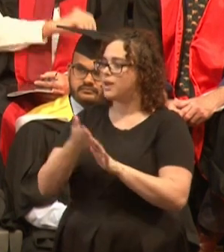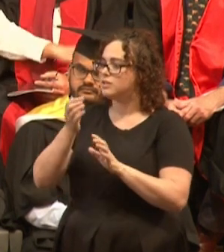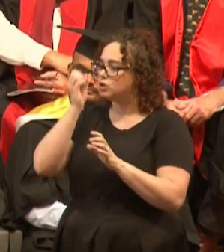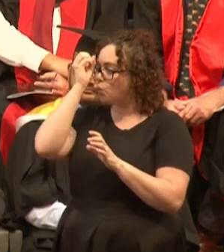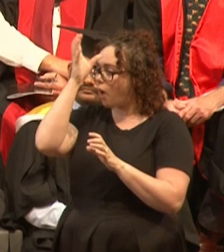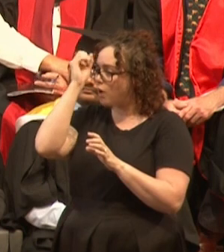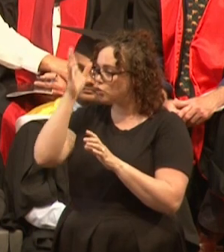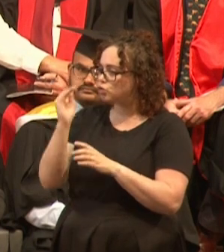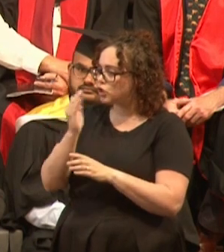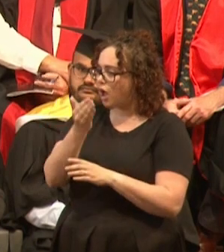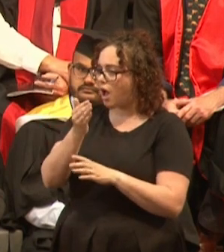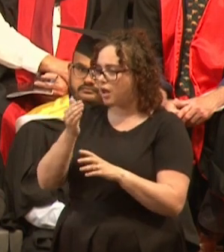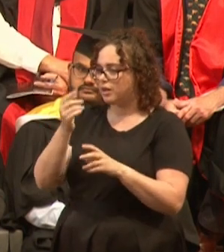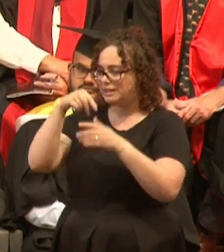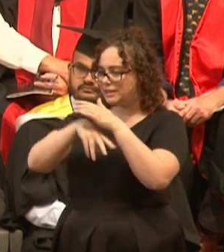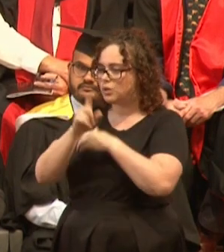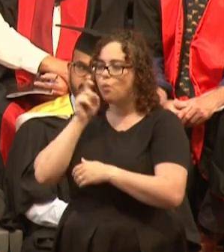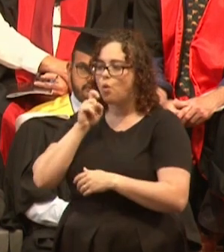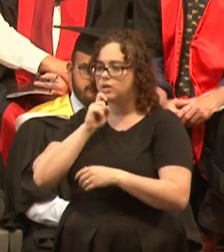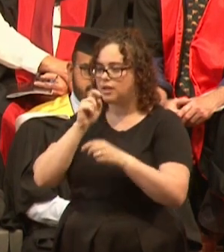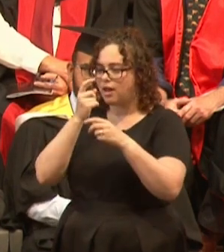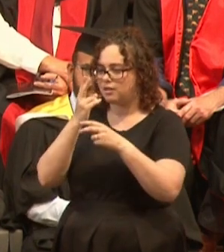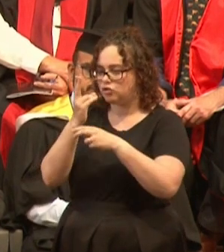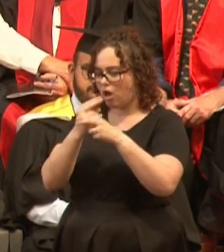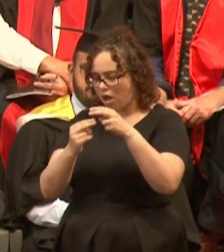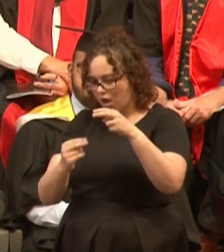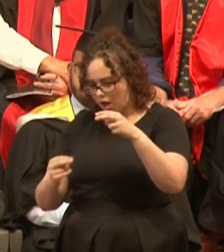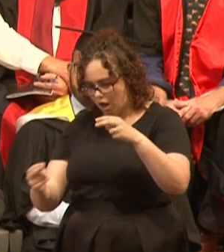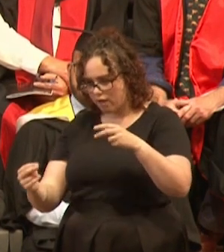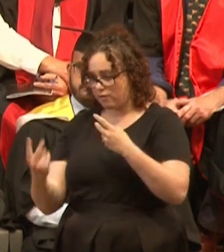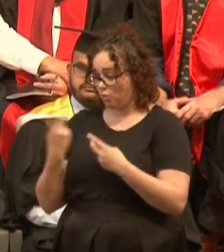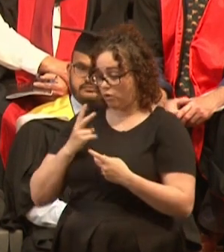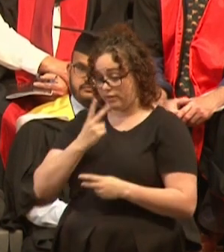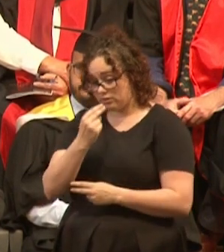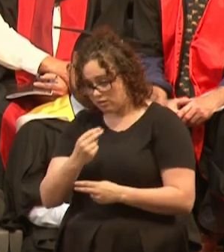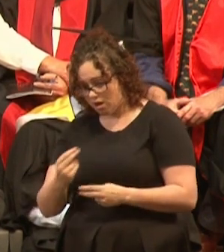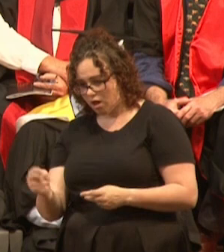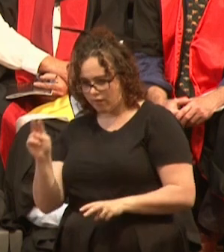She was in the water there longer than any of the tourists, and from that day on she's still swimming around.